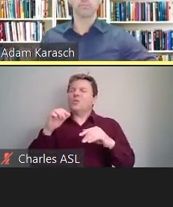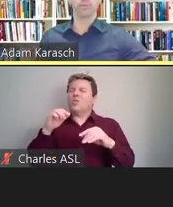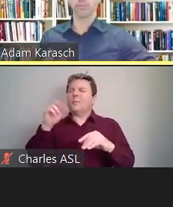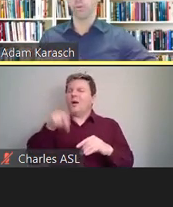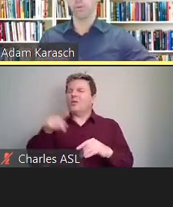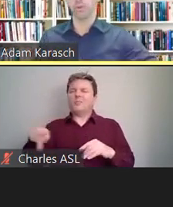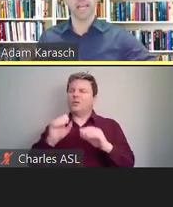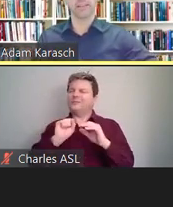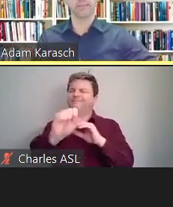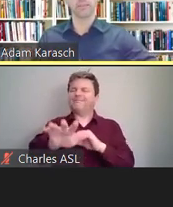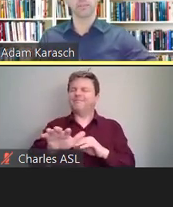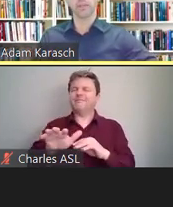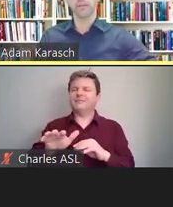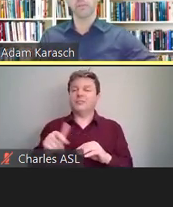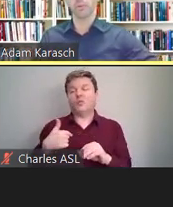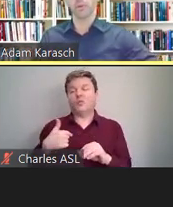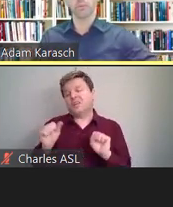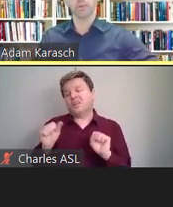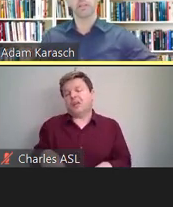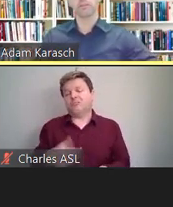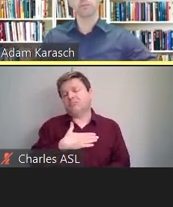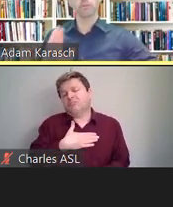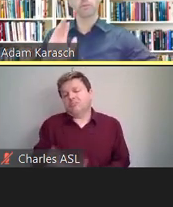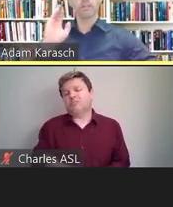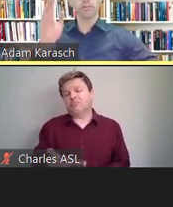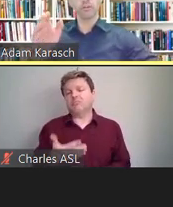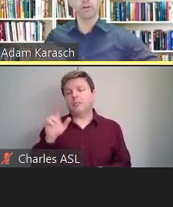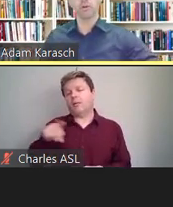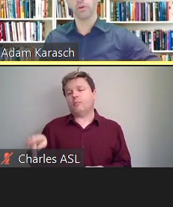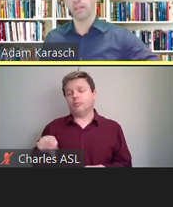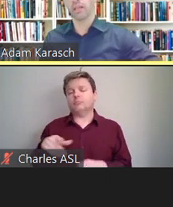but, of course, we can so that when we send you the recording.